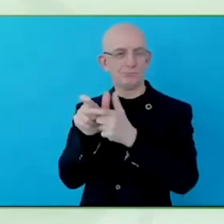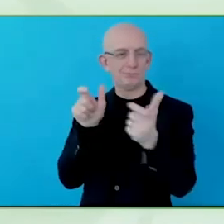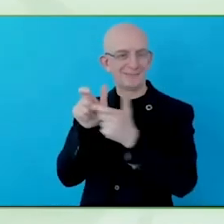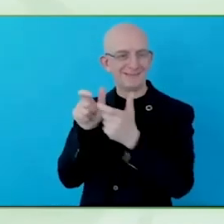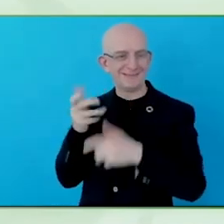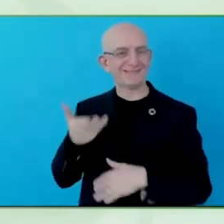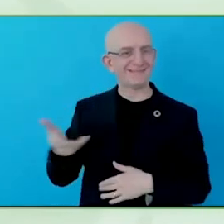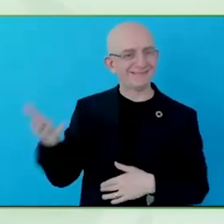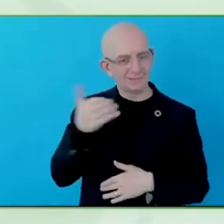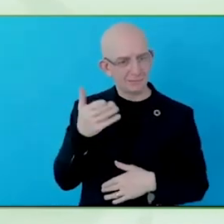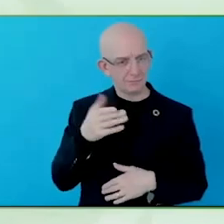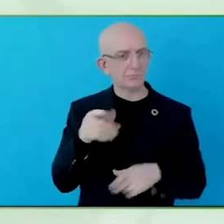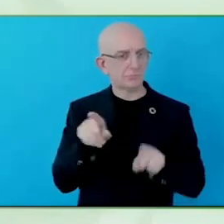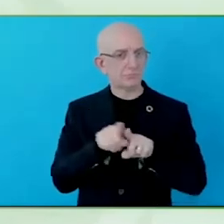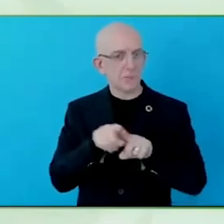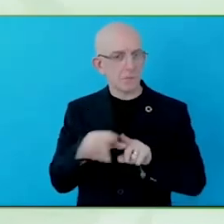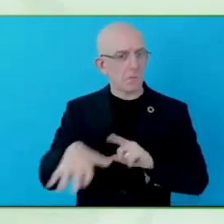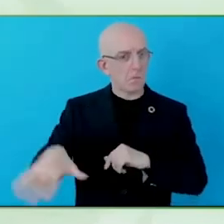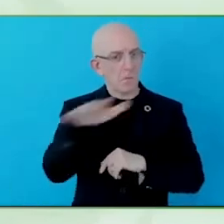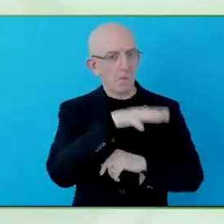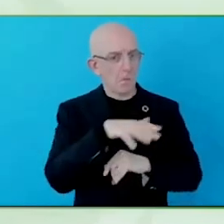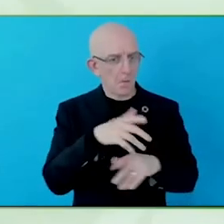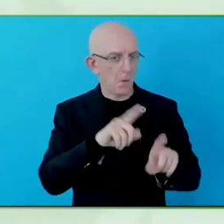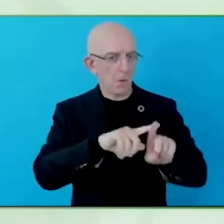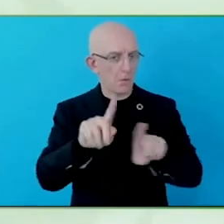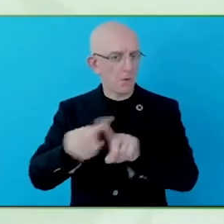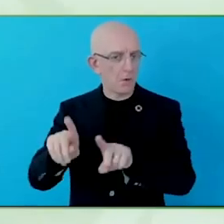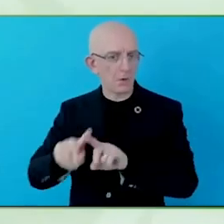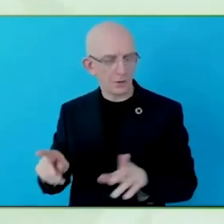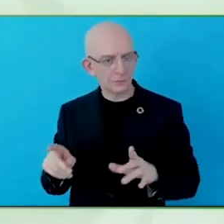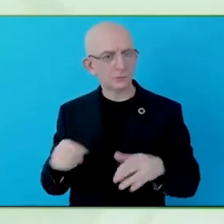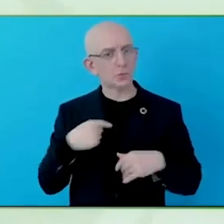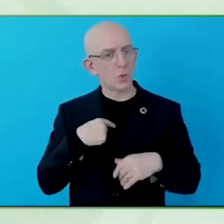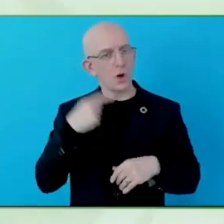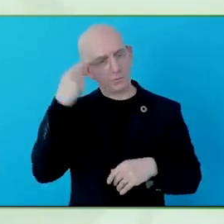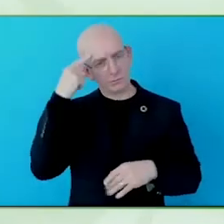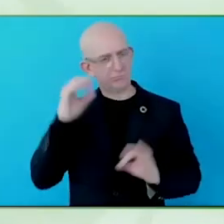set out some 13 years ago, to expedite, to improve the disability